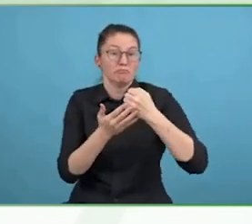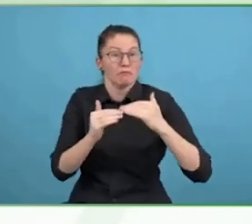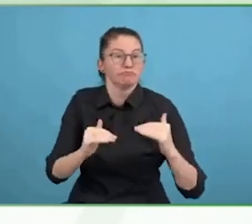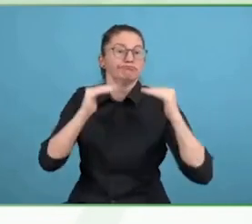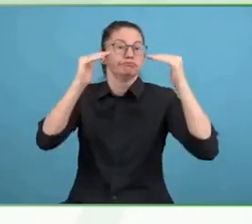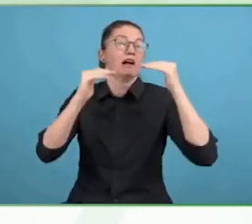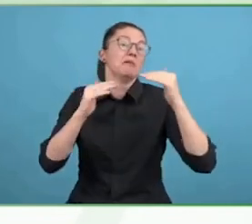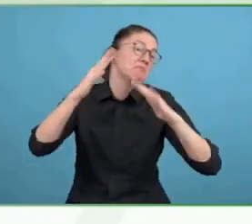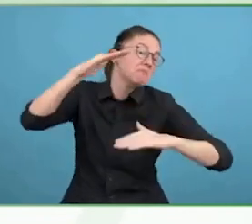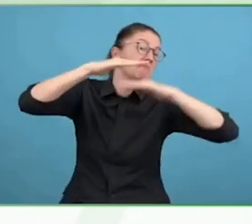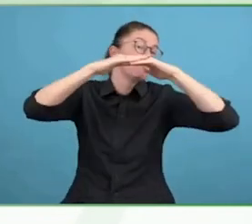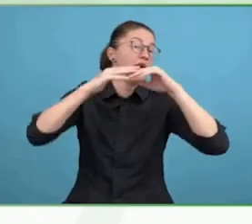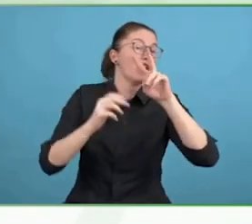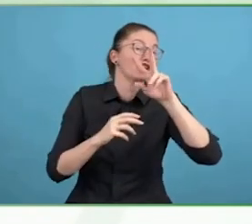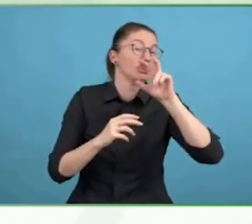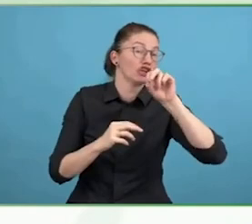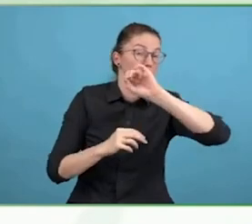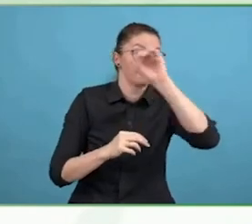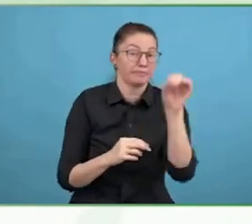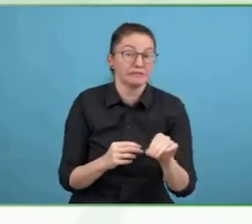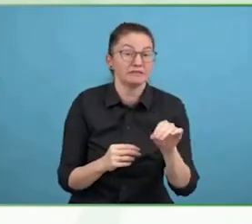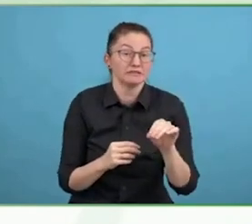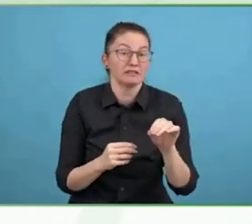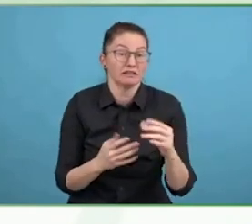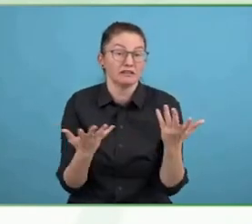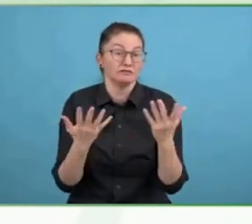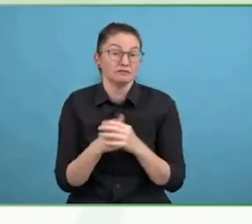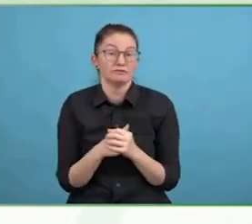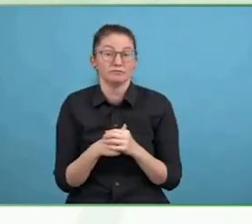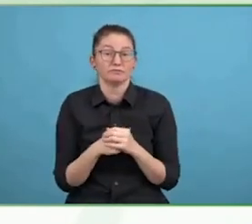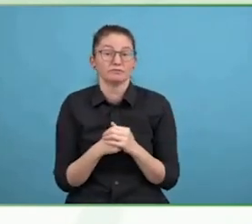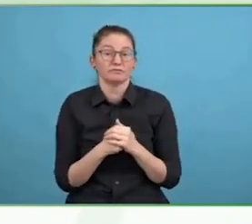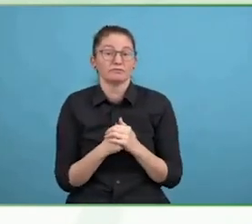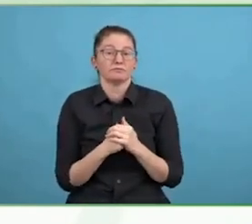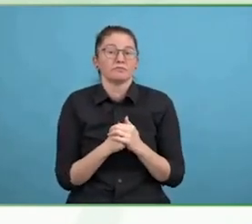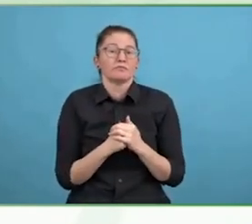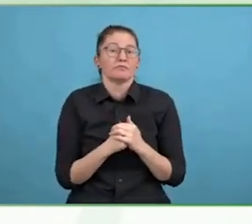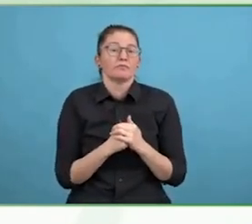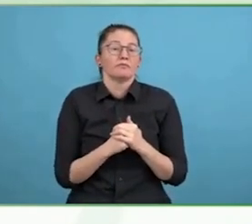this community from a talent, costumer and innovation perspective.